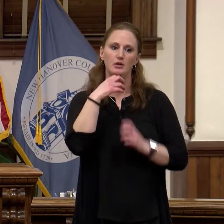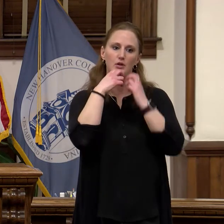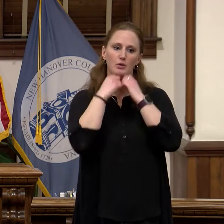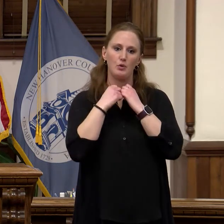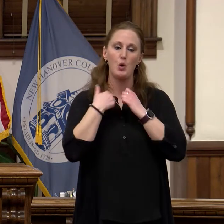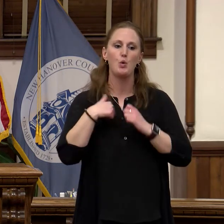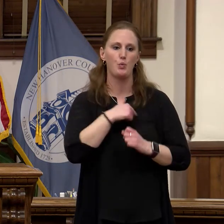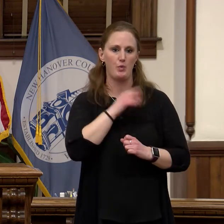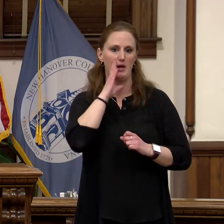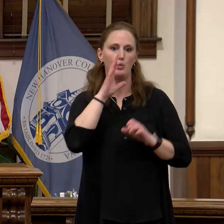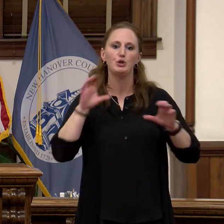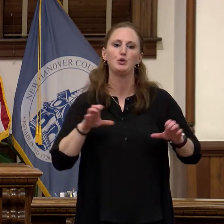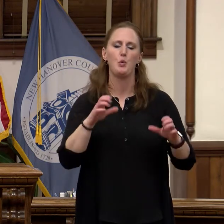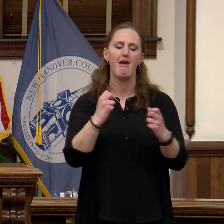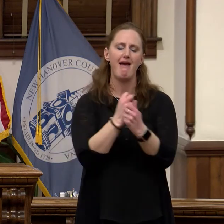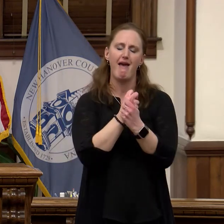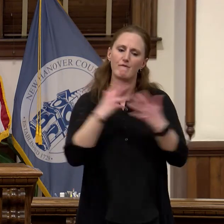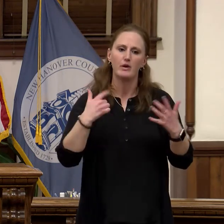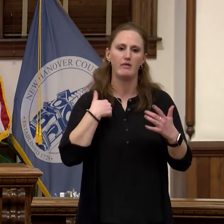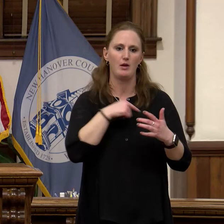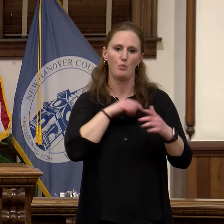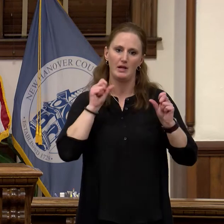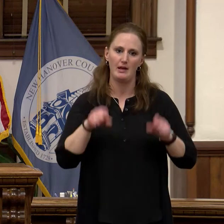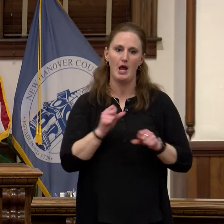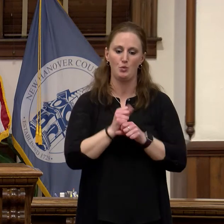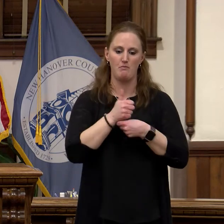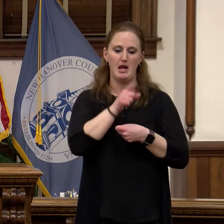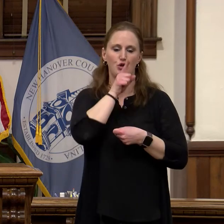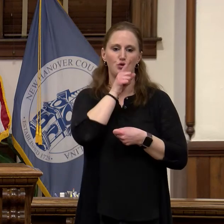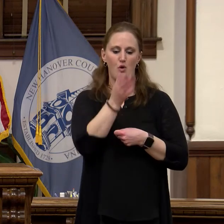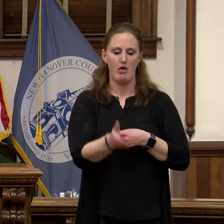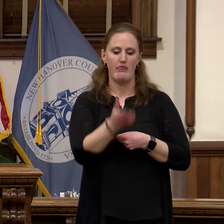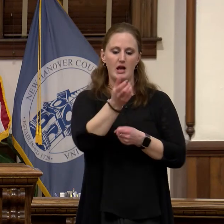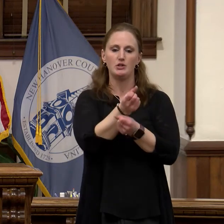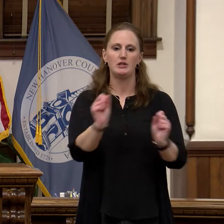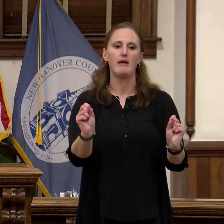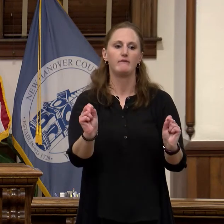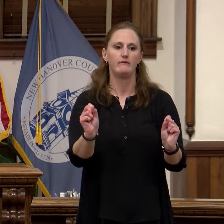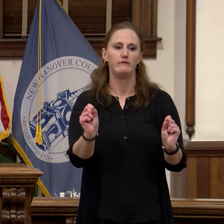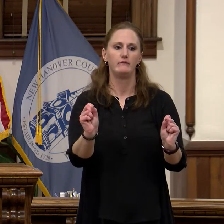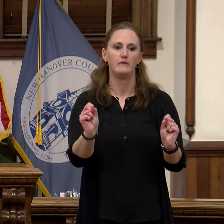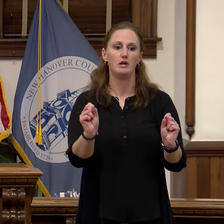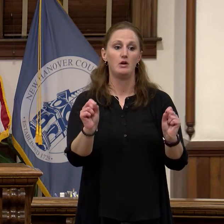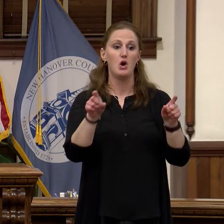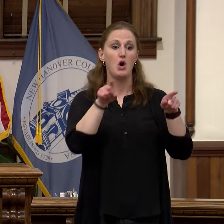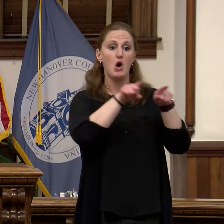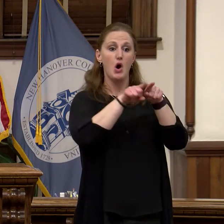make sure that they are safe. We also want to make an even greater impact on